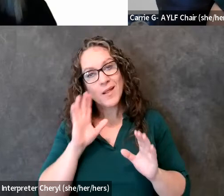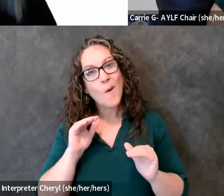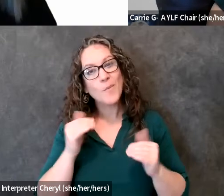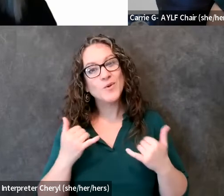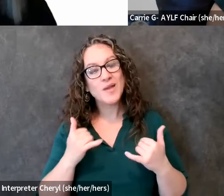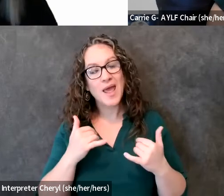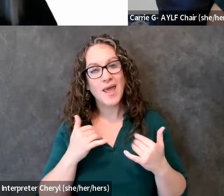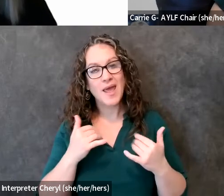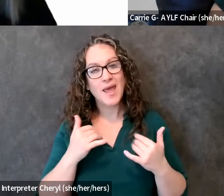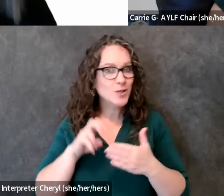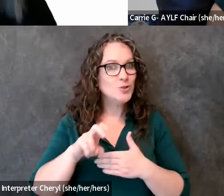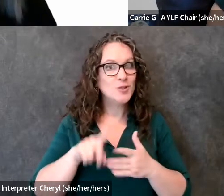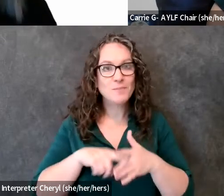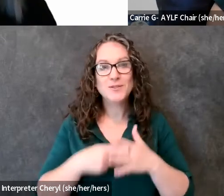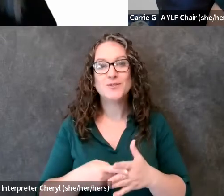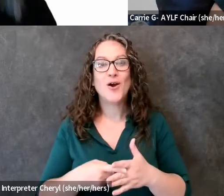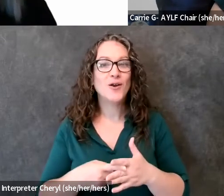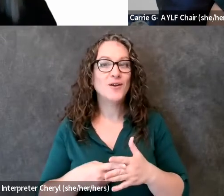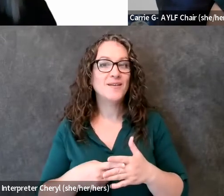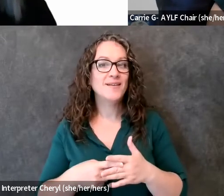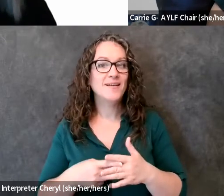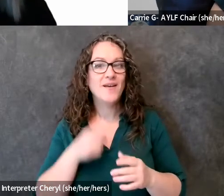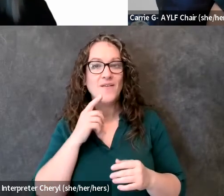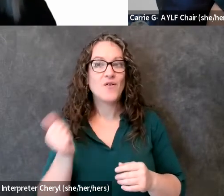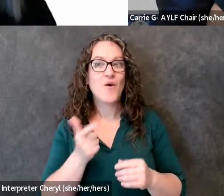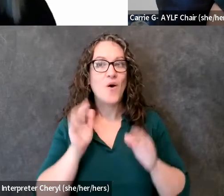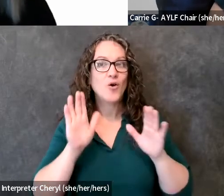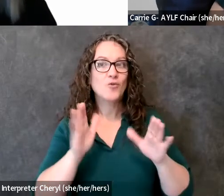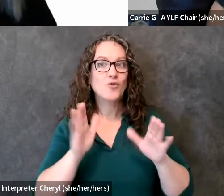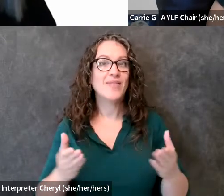and a kick to all the great things you're going to do in your communities whether you're a first-time